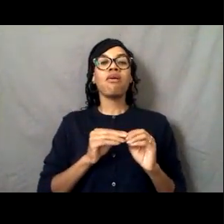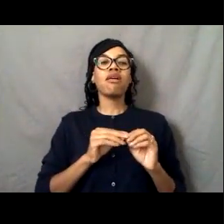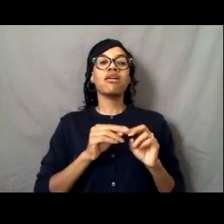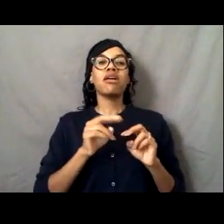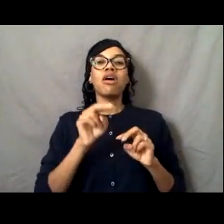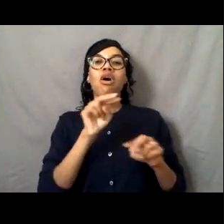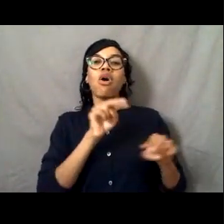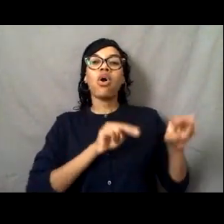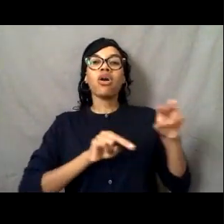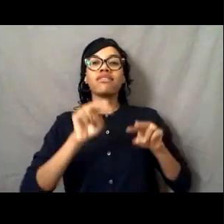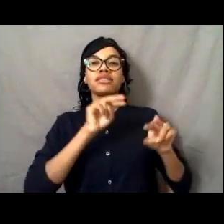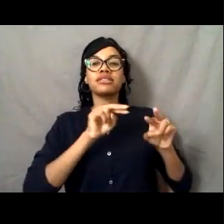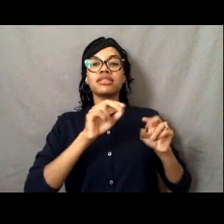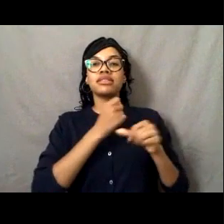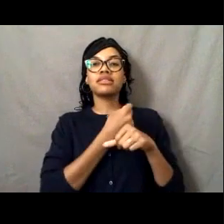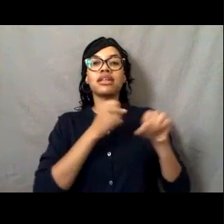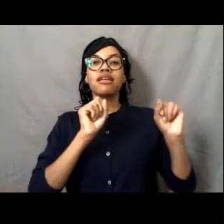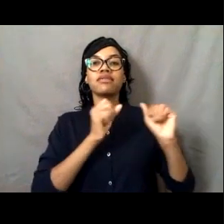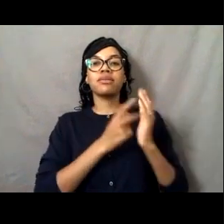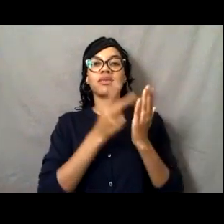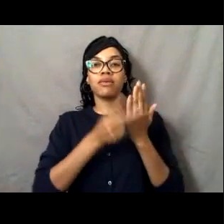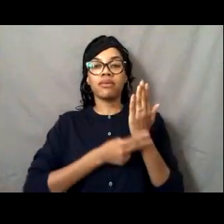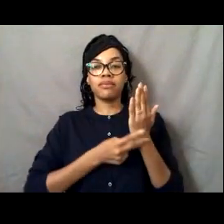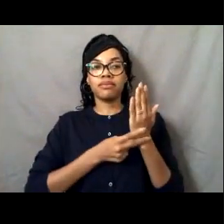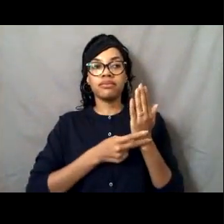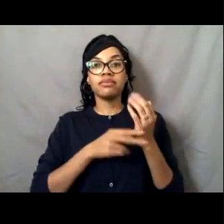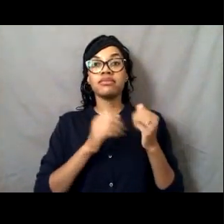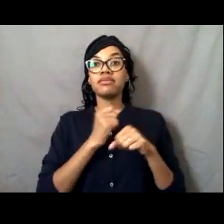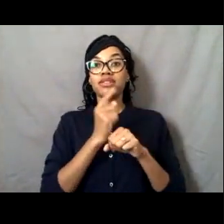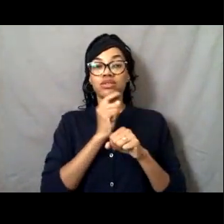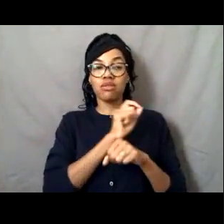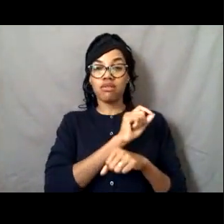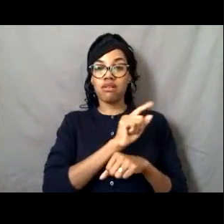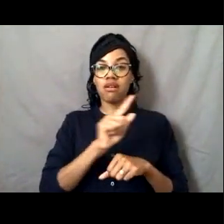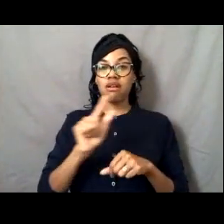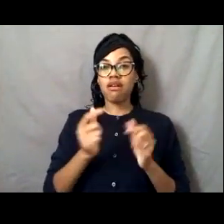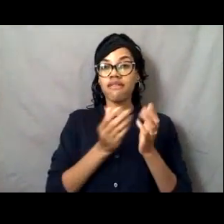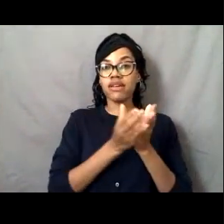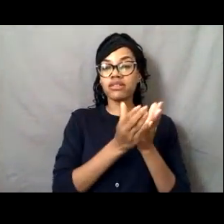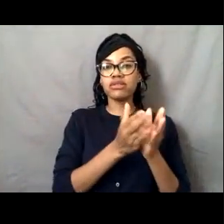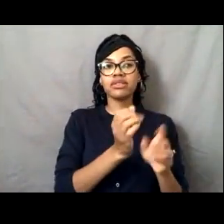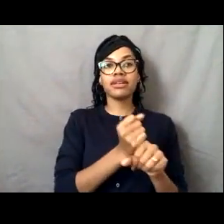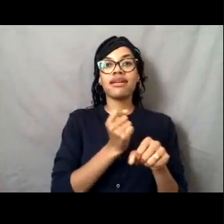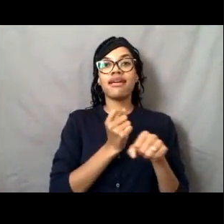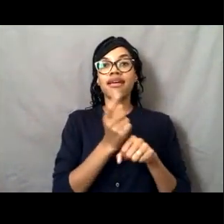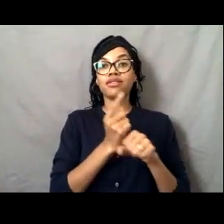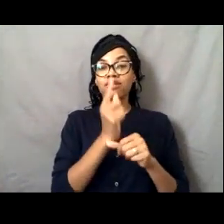So making sure that all of those vessels are getting their annual inspections done,